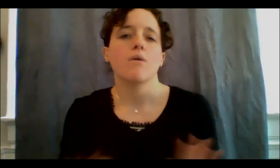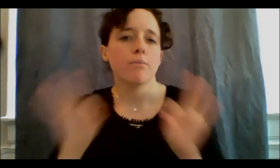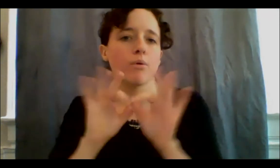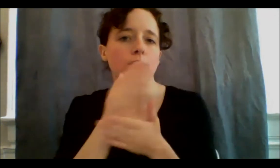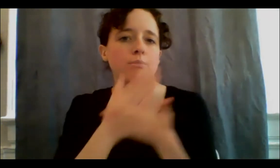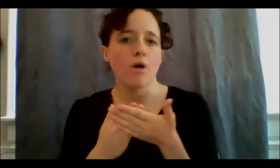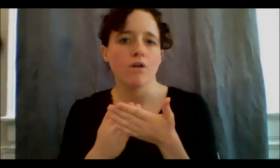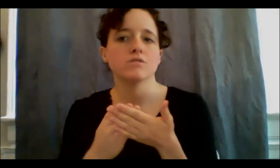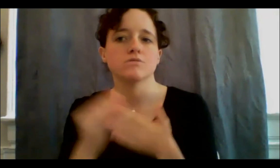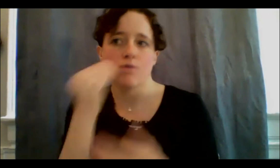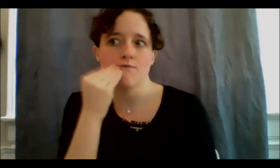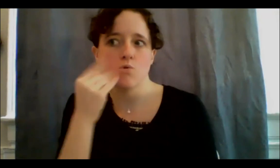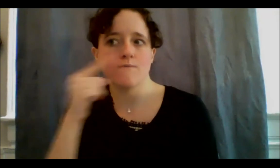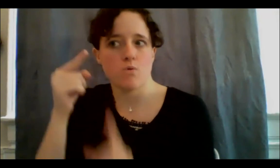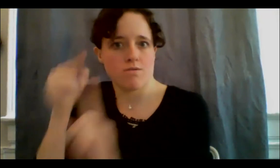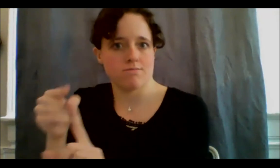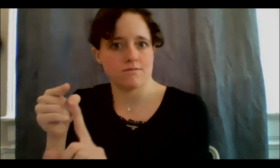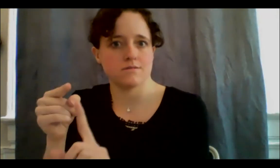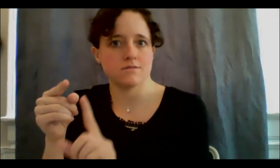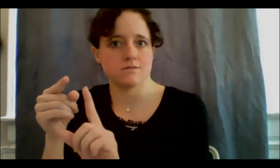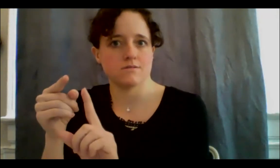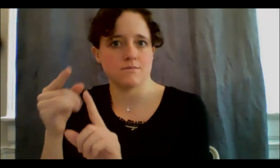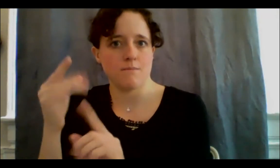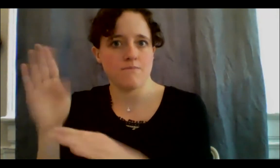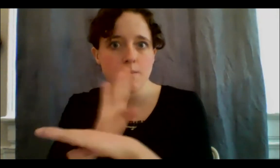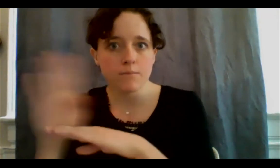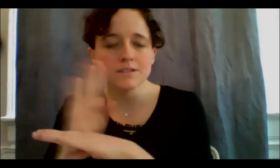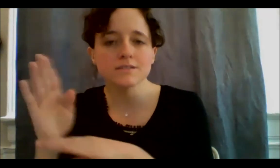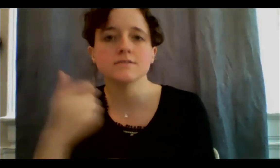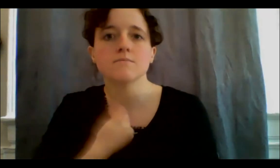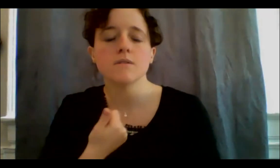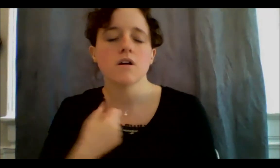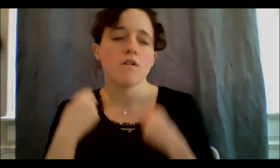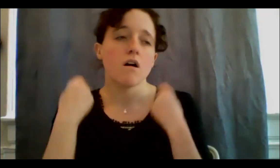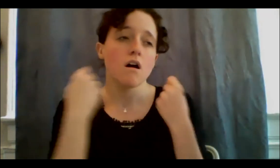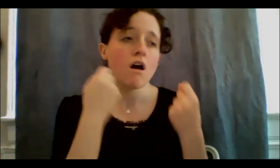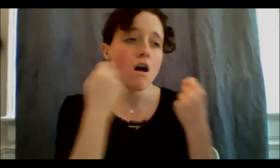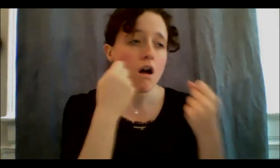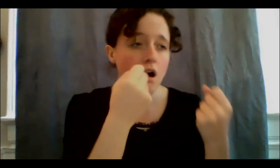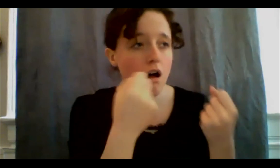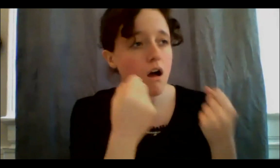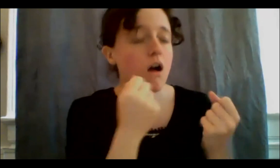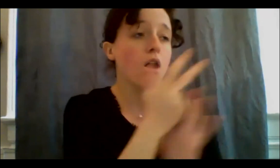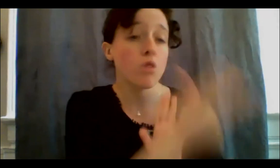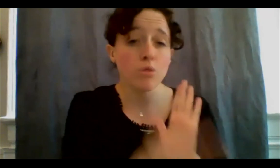drive, I had to drive and other staff had to drive, 3 hours to get one ingredient,